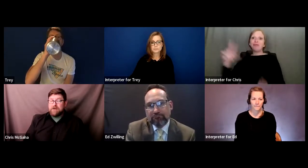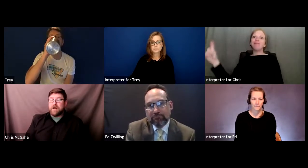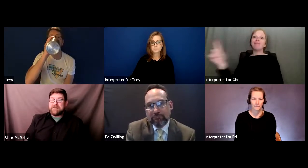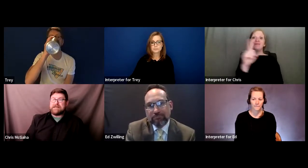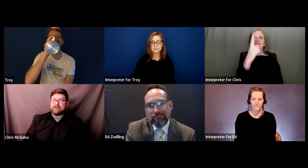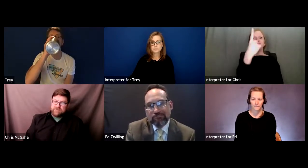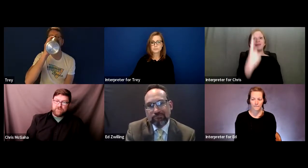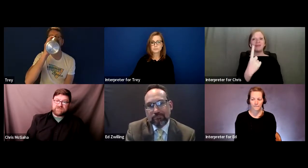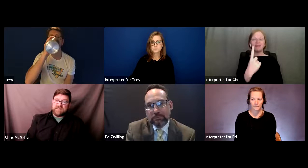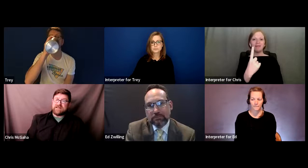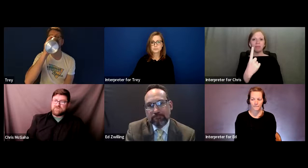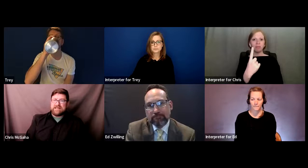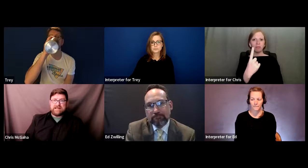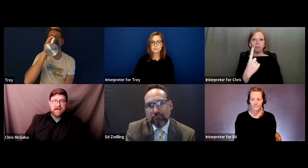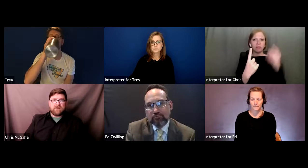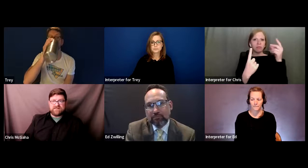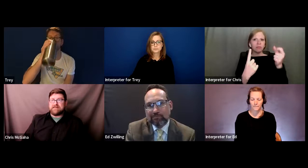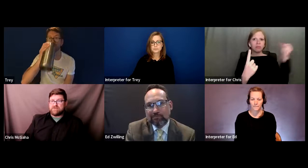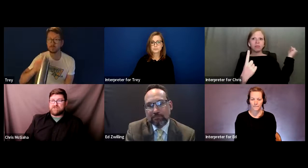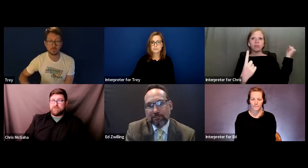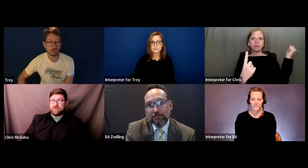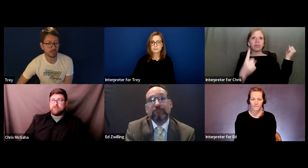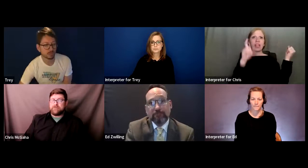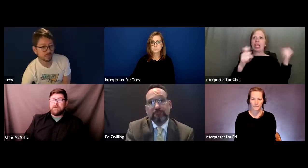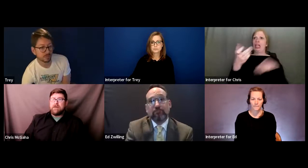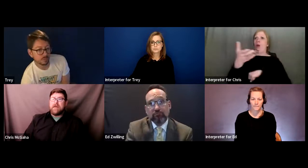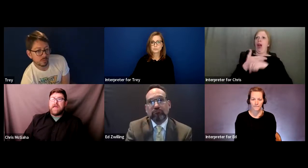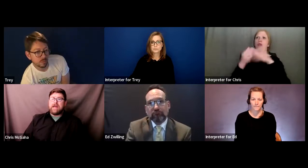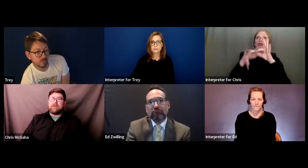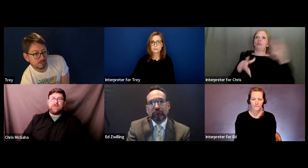immediately the first thing is we need to hire a sign language interpreter.